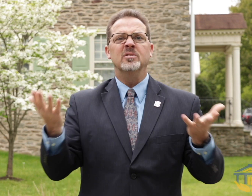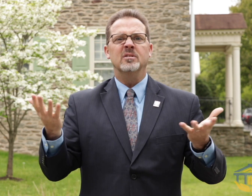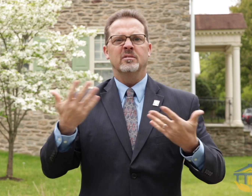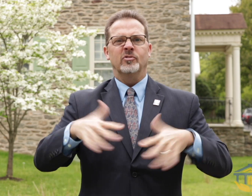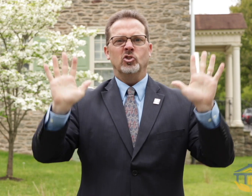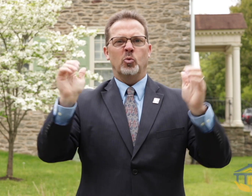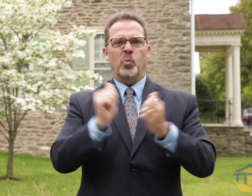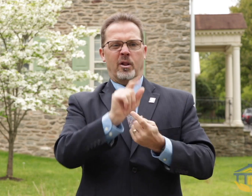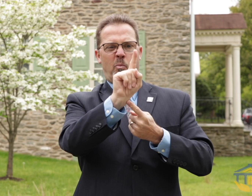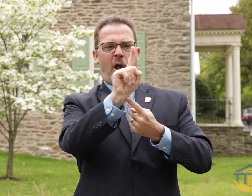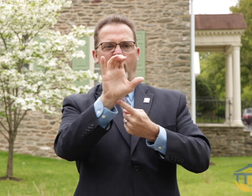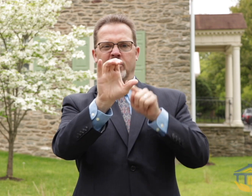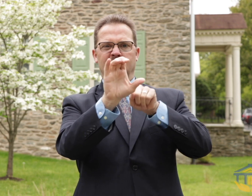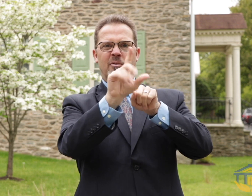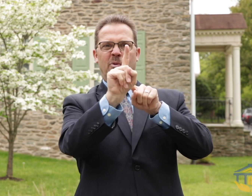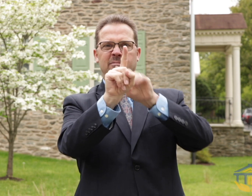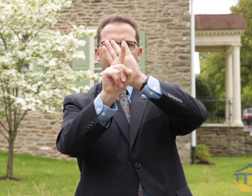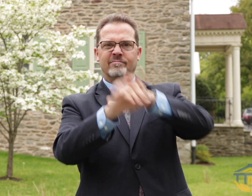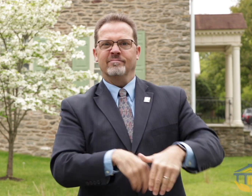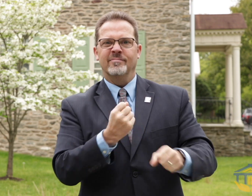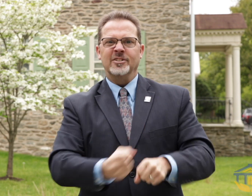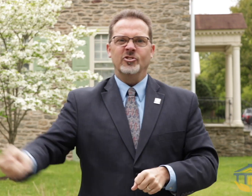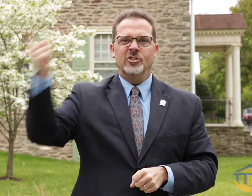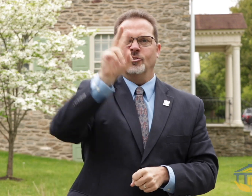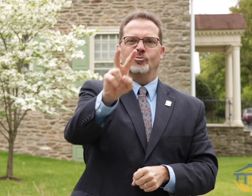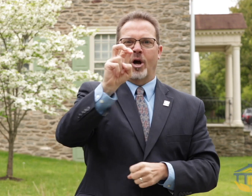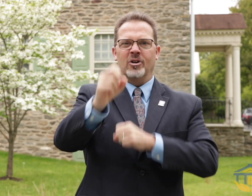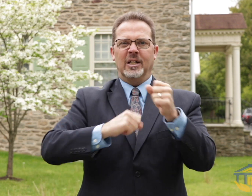ahead to next year. This is our last year of this century and next year we will